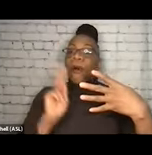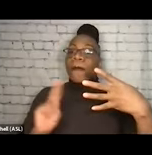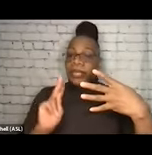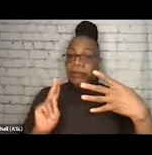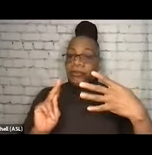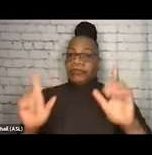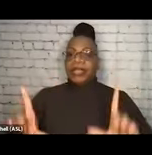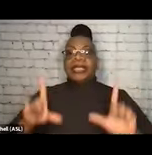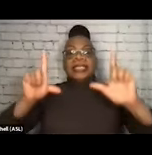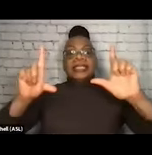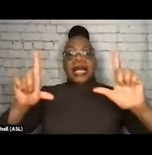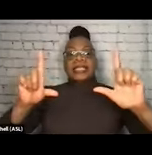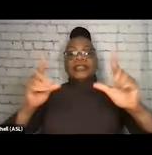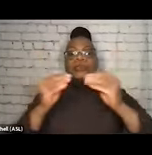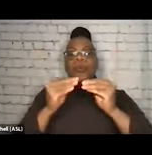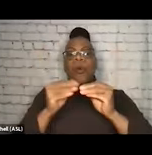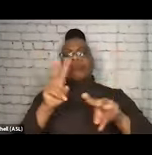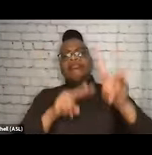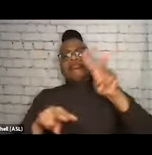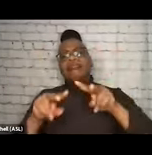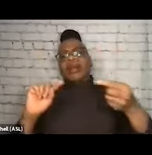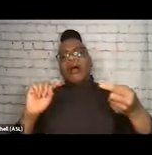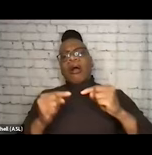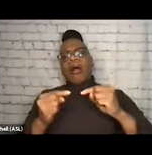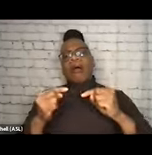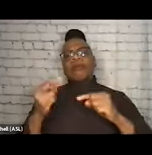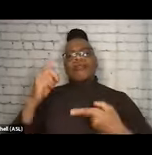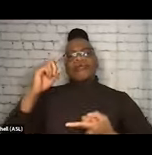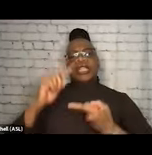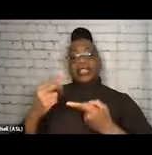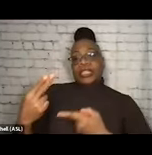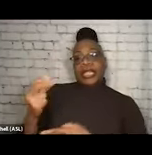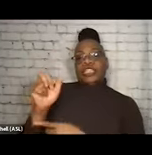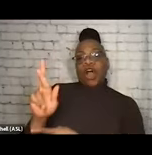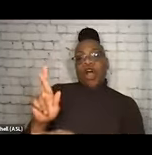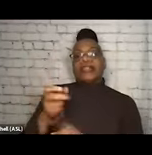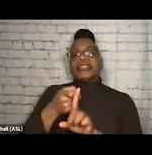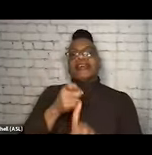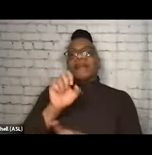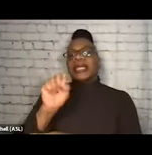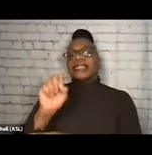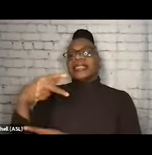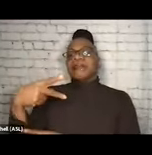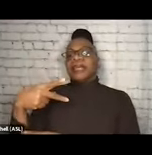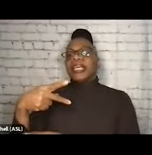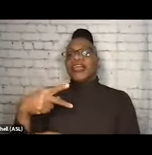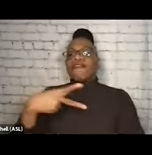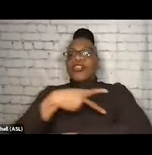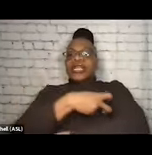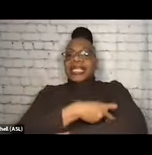with a look at harm reduction. Now this is somewhat from the SSP, the needle exchange purview, but I'd like everybody to think about,